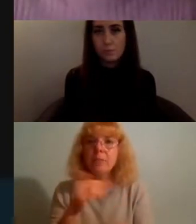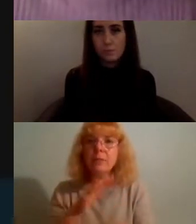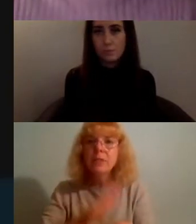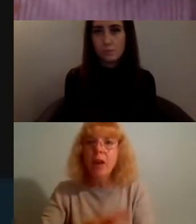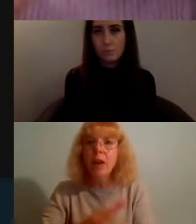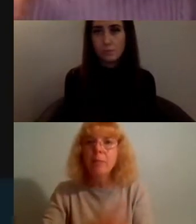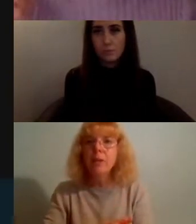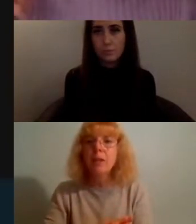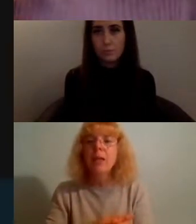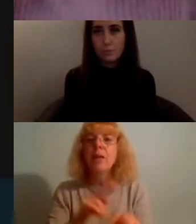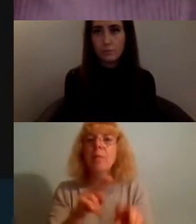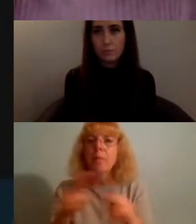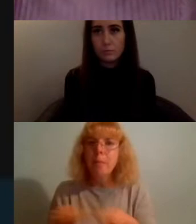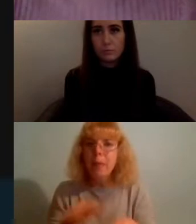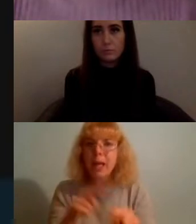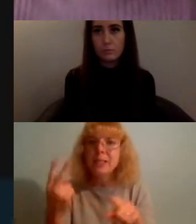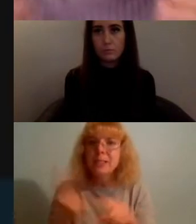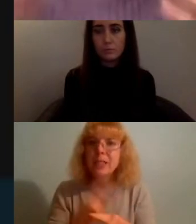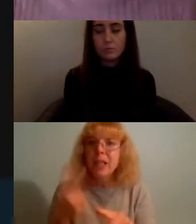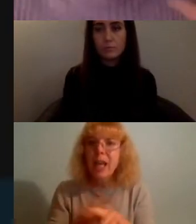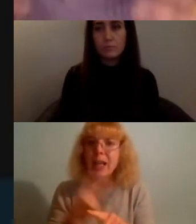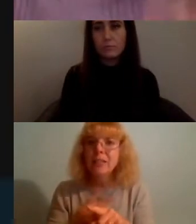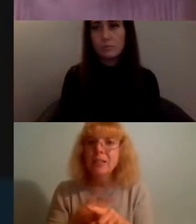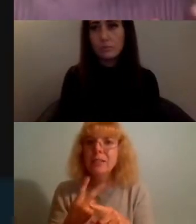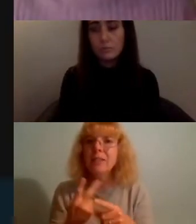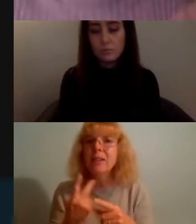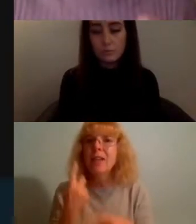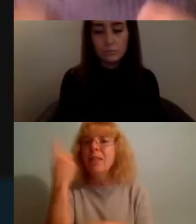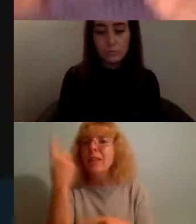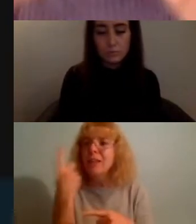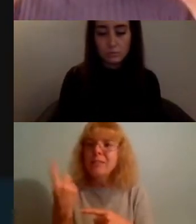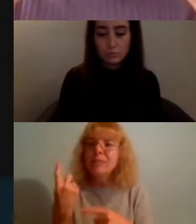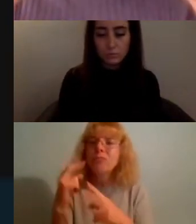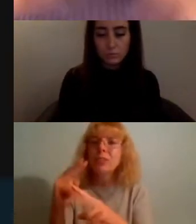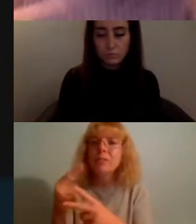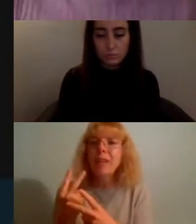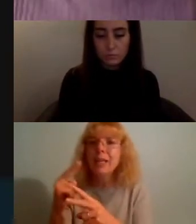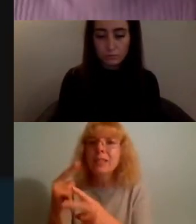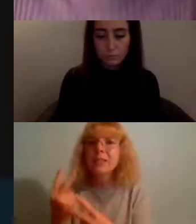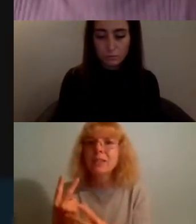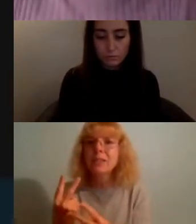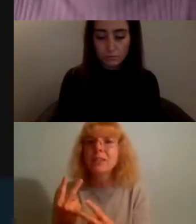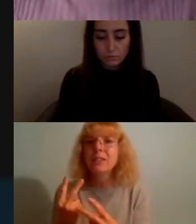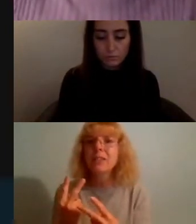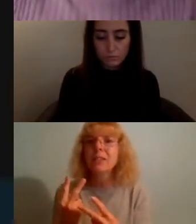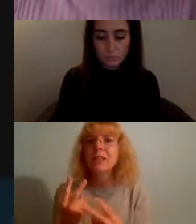breathe you know talk, think, reflect but now we're going to go into the next person